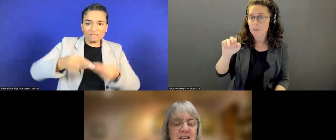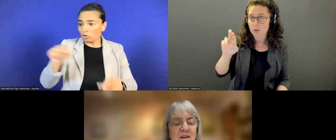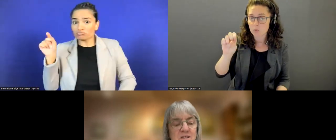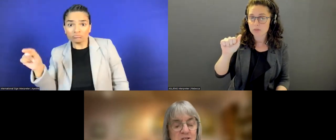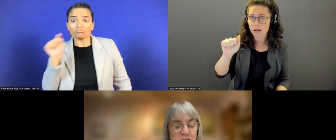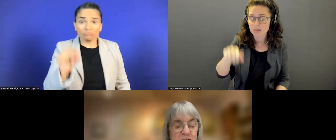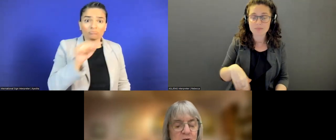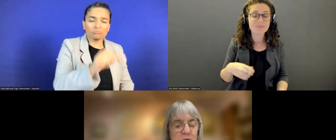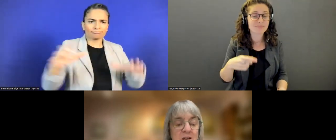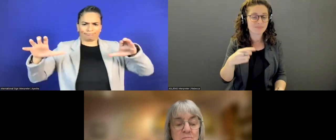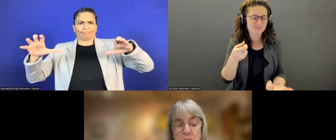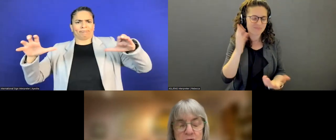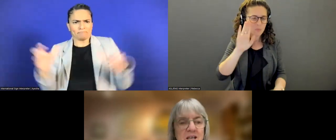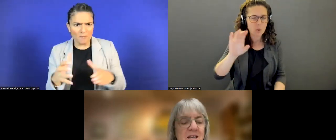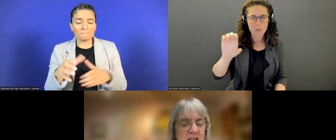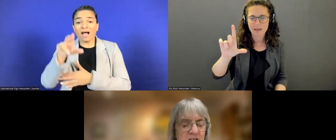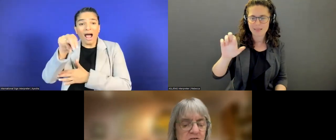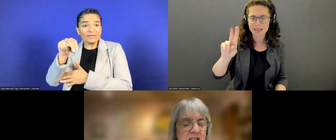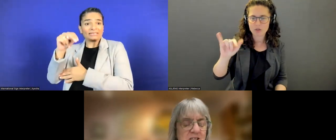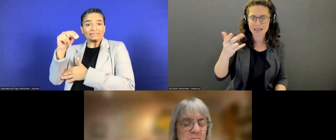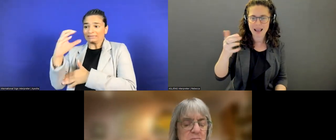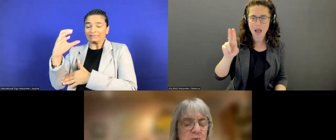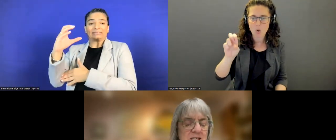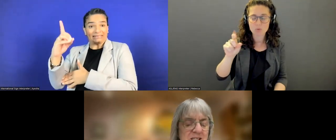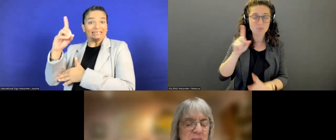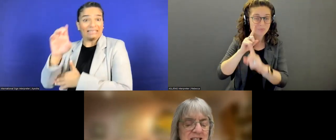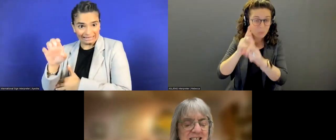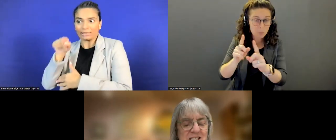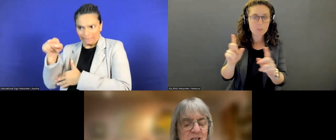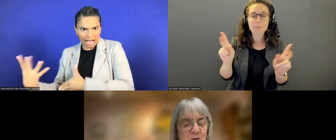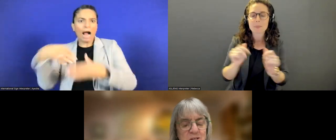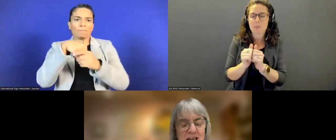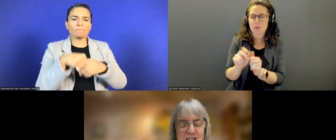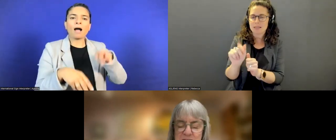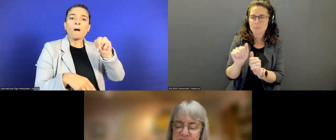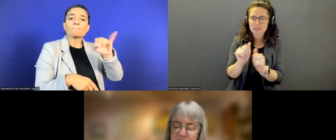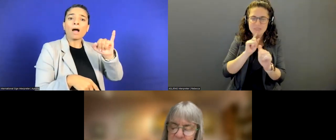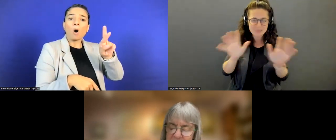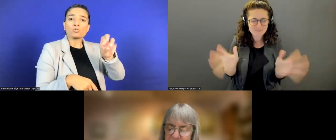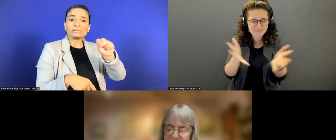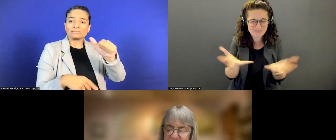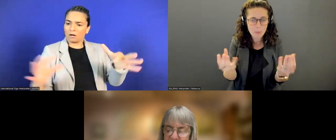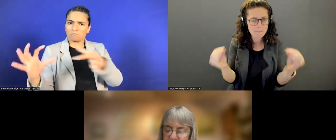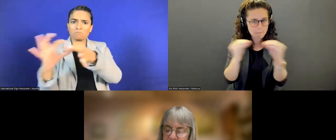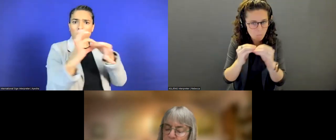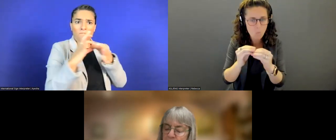Clearing house is promoting the increase of people with disabilities in all aspects of international exchange.